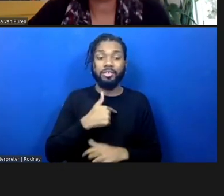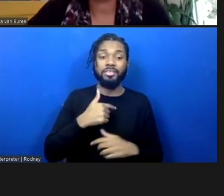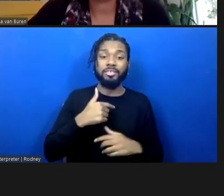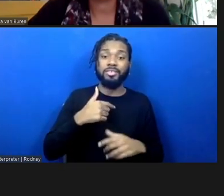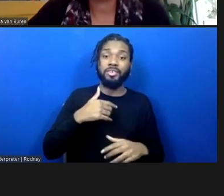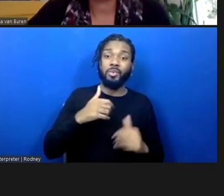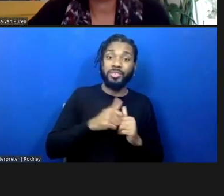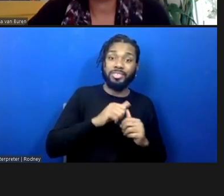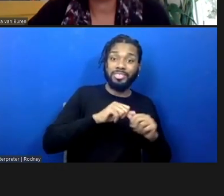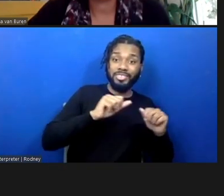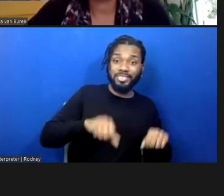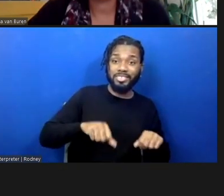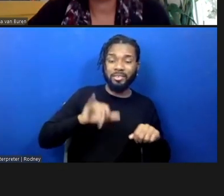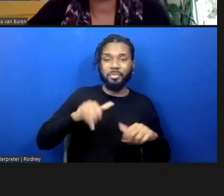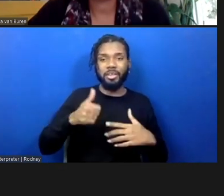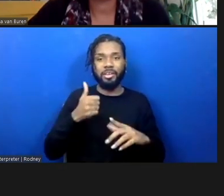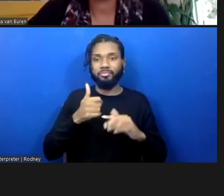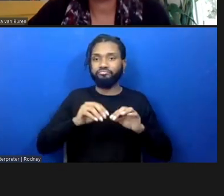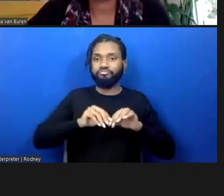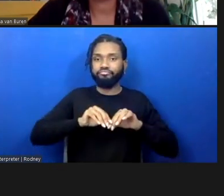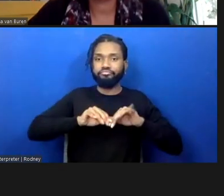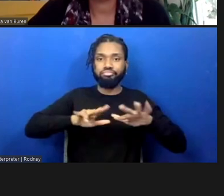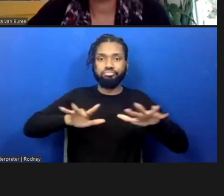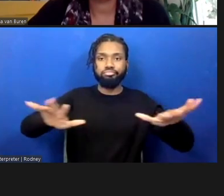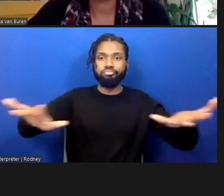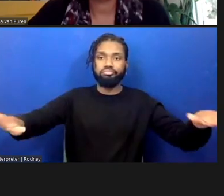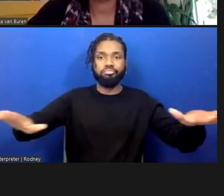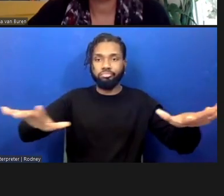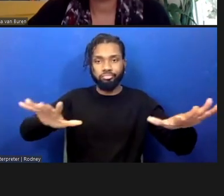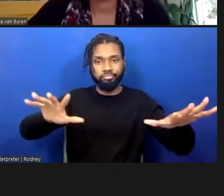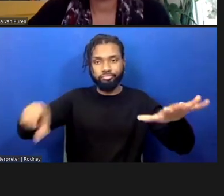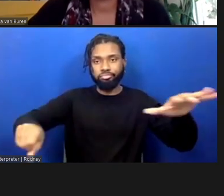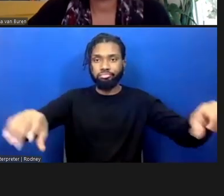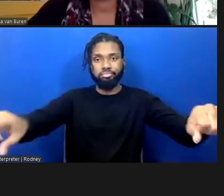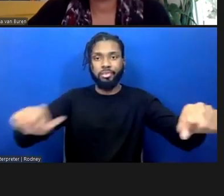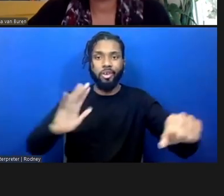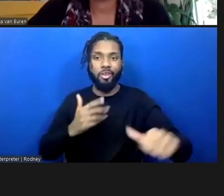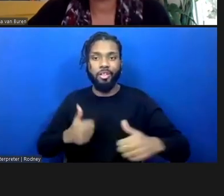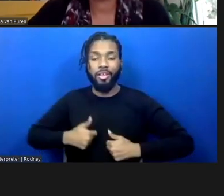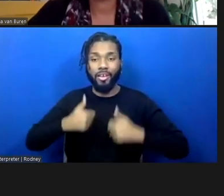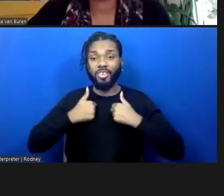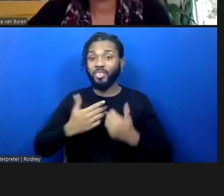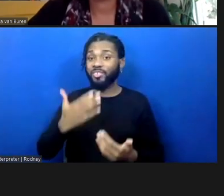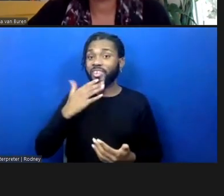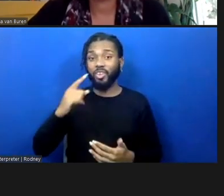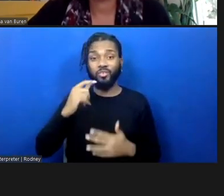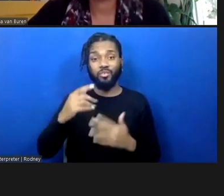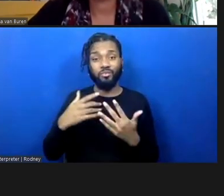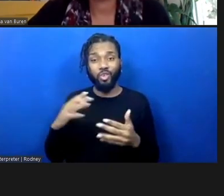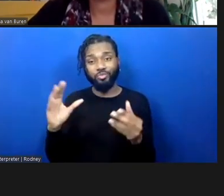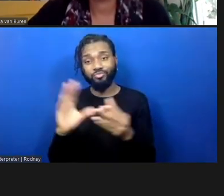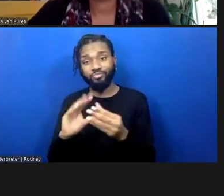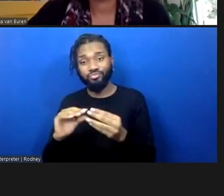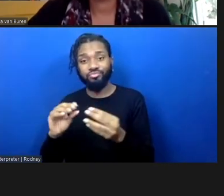tentacles in so many directions to our lives. So, thank you for revealing that and for sharing all the creative ways and the